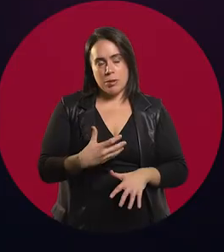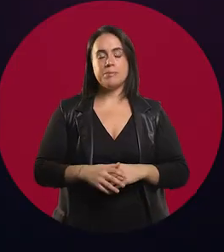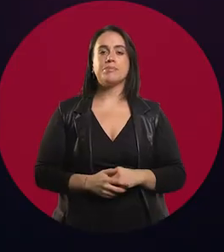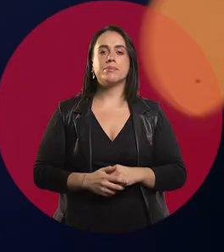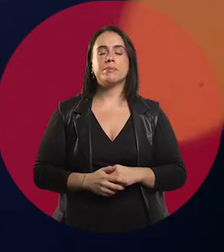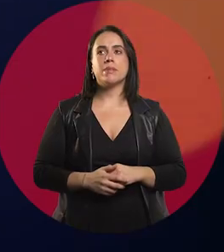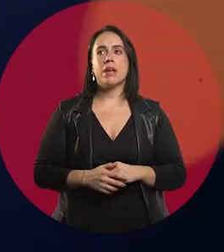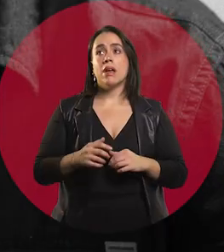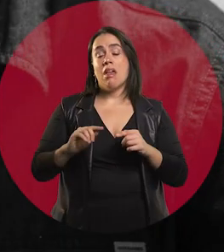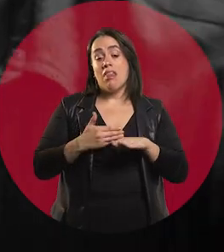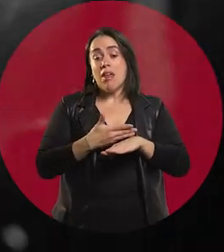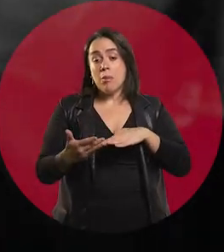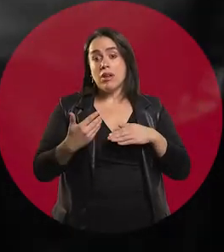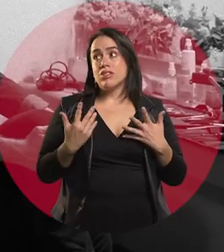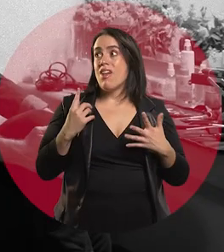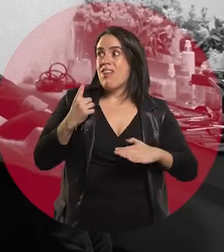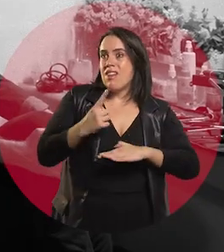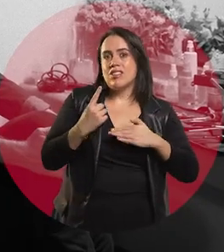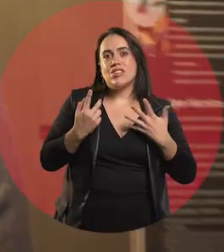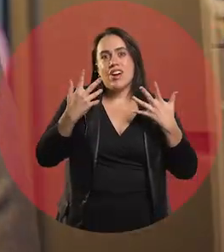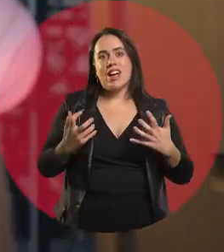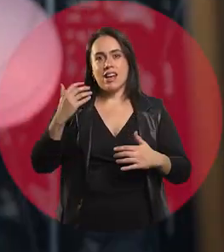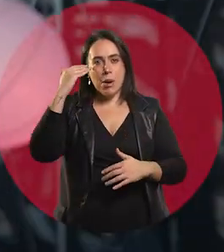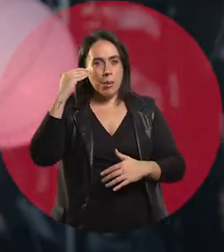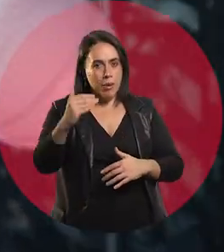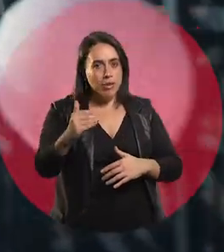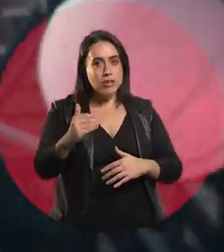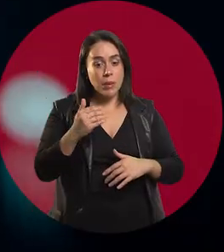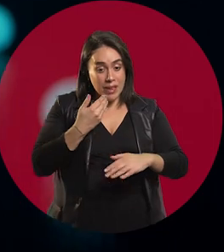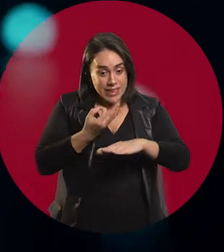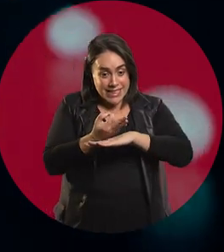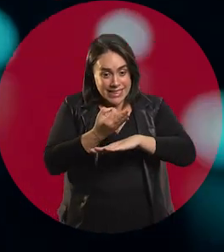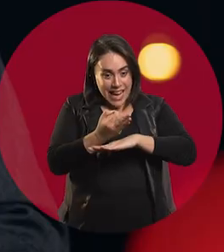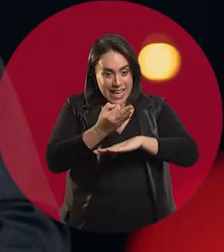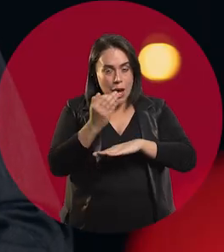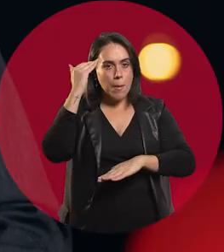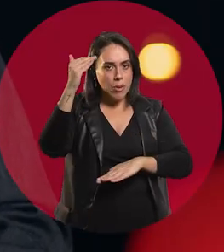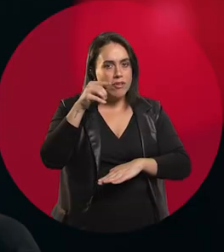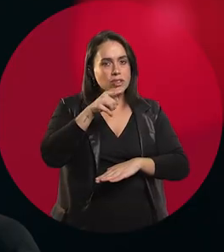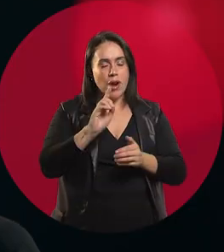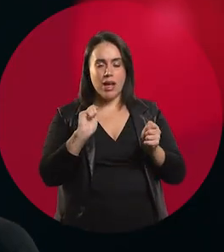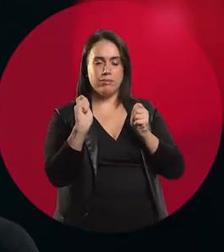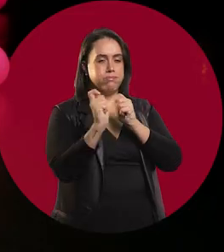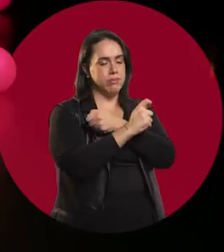At one point I decided to be a teacher. When you are teaching, you finish training, you train in a different way.